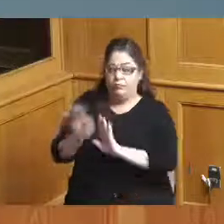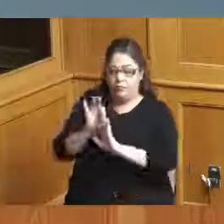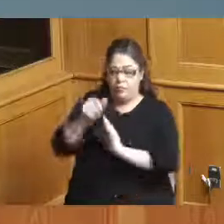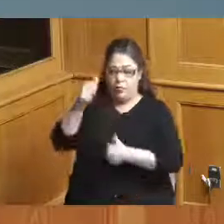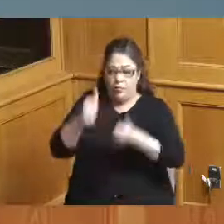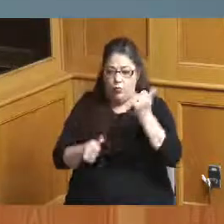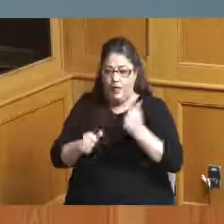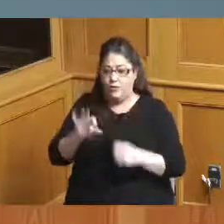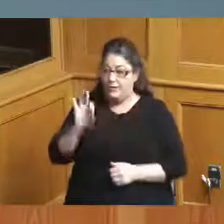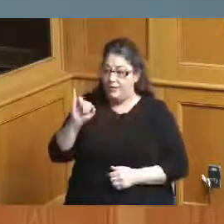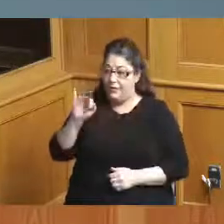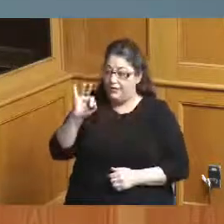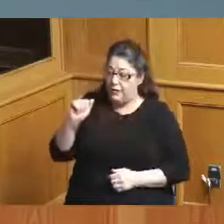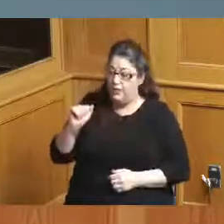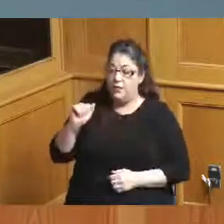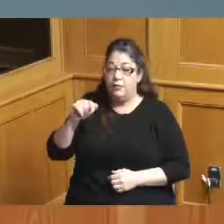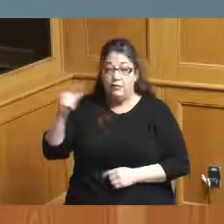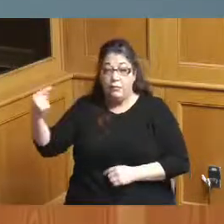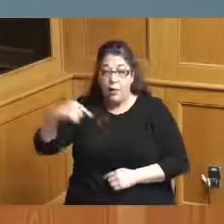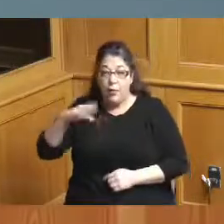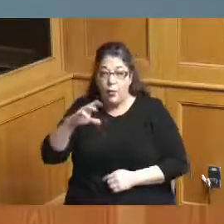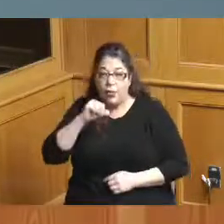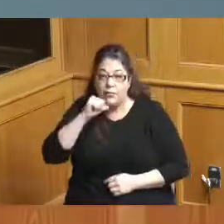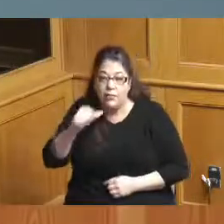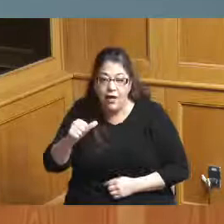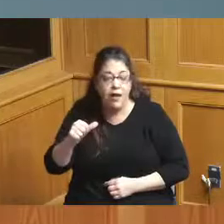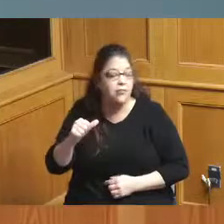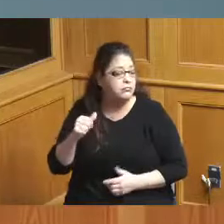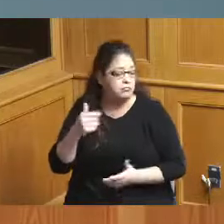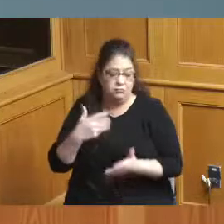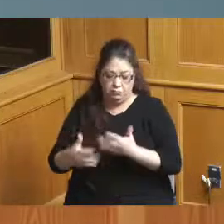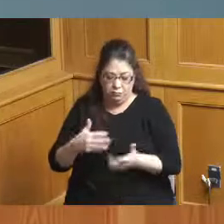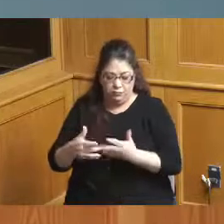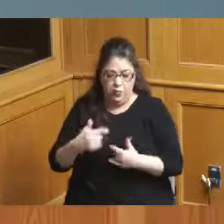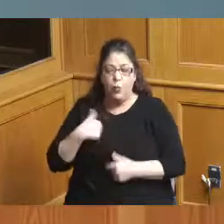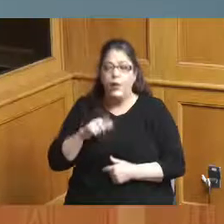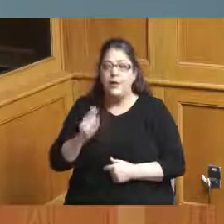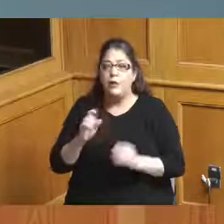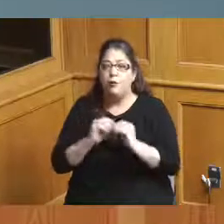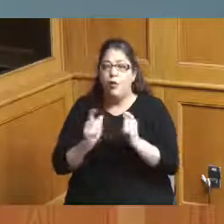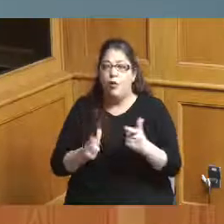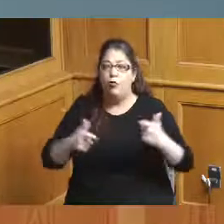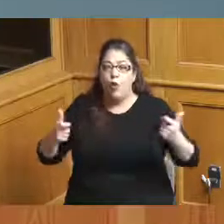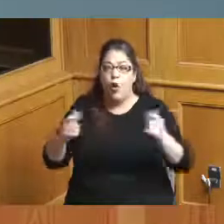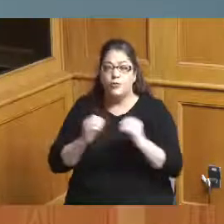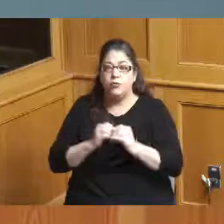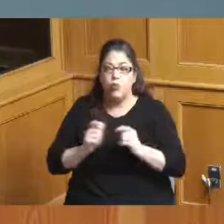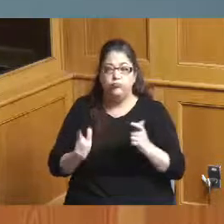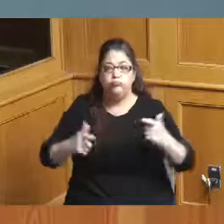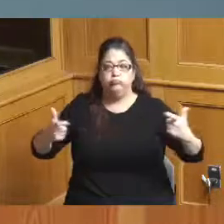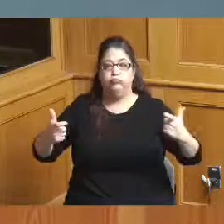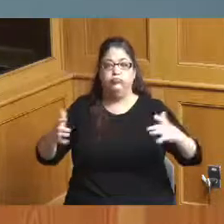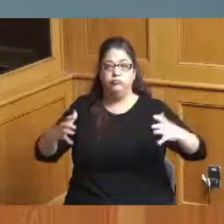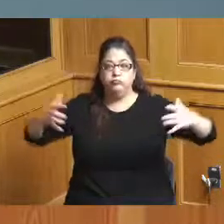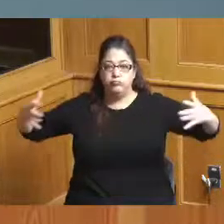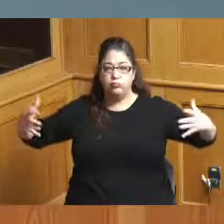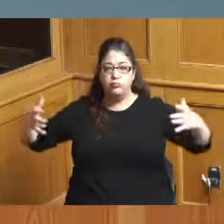coming or not we need a larger more expansive headquarter hotel and we don't have the time